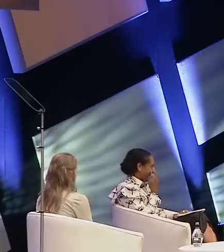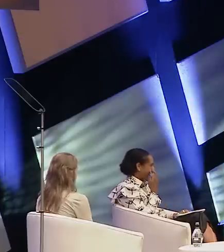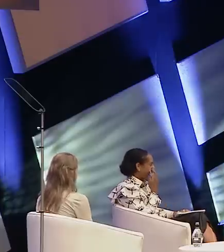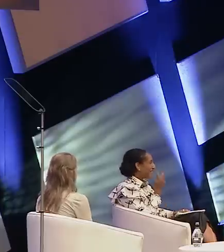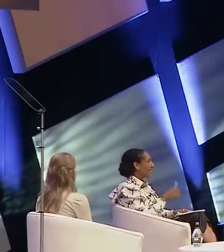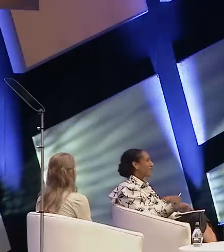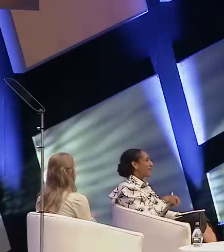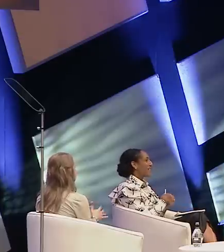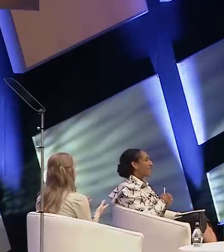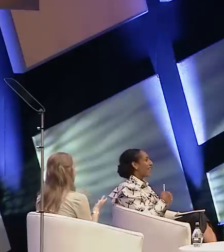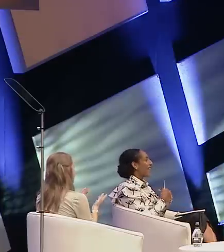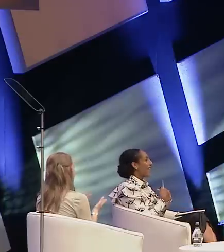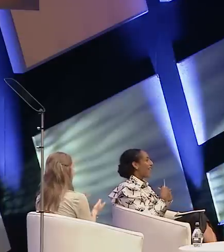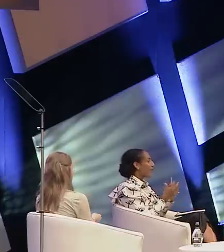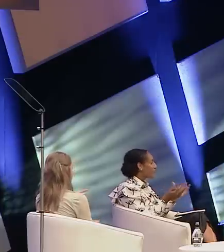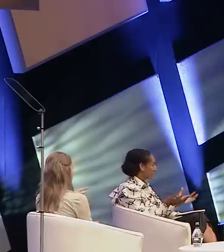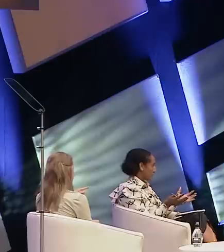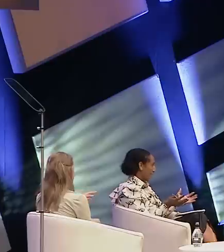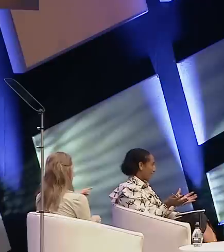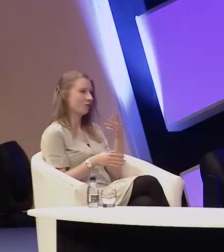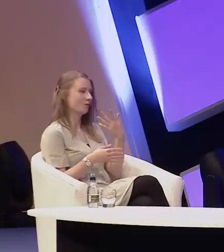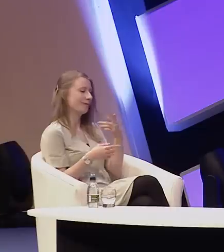So now that you have outed yourself as somebody